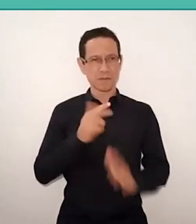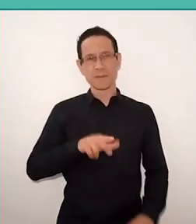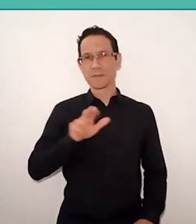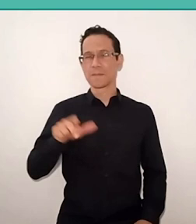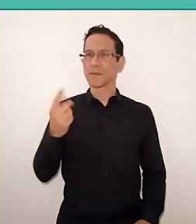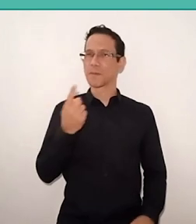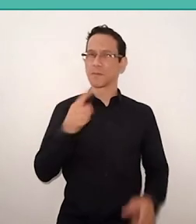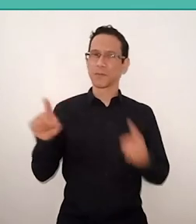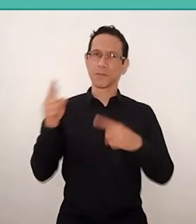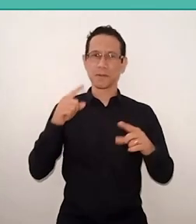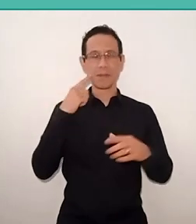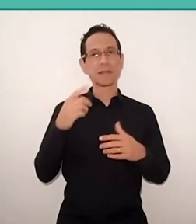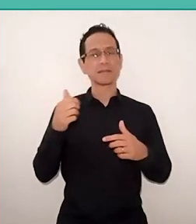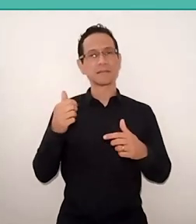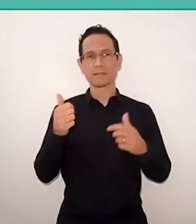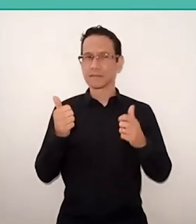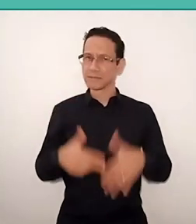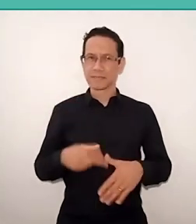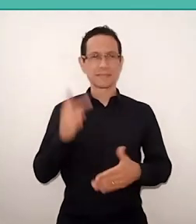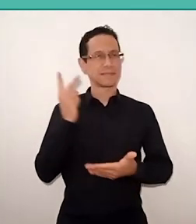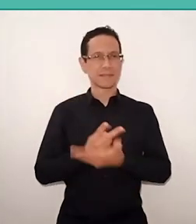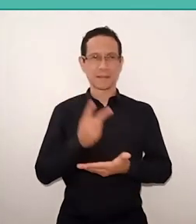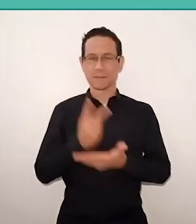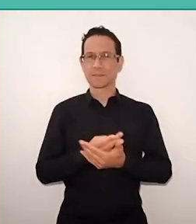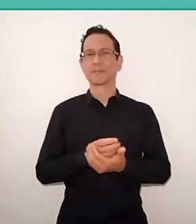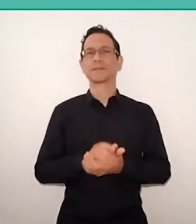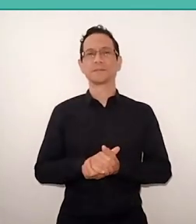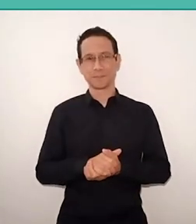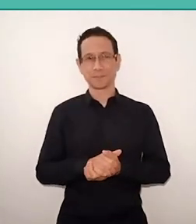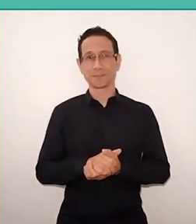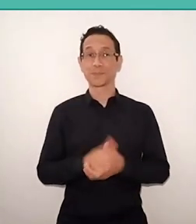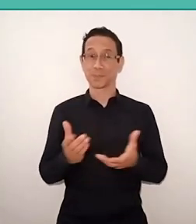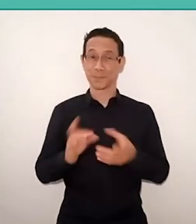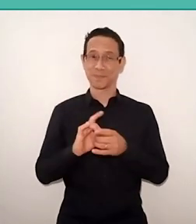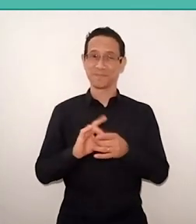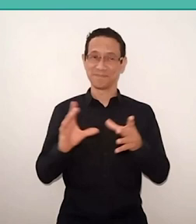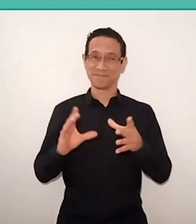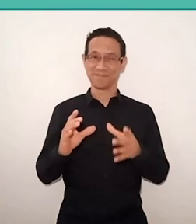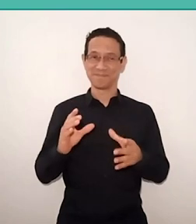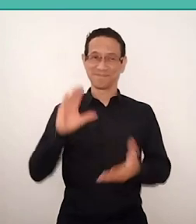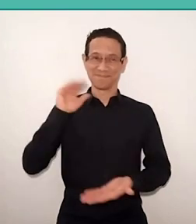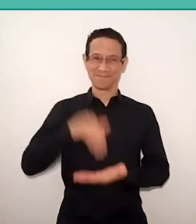he always repeated that. So I leave there my final words. Thank you very much,